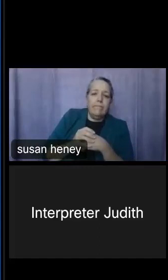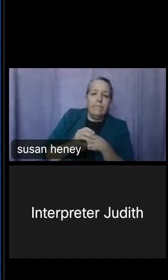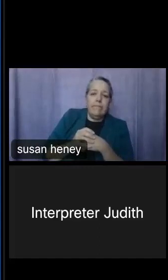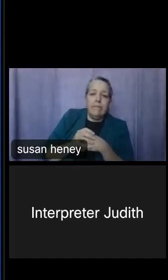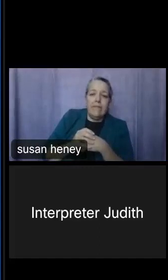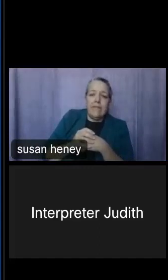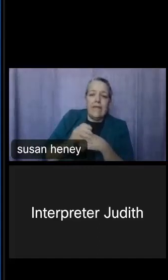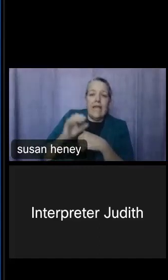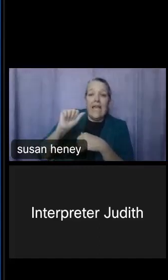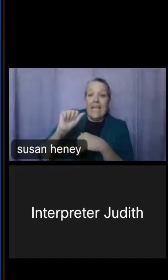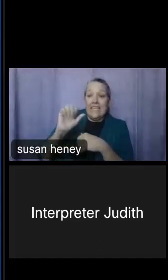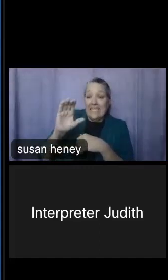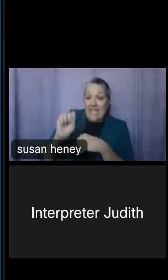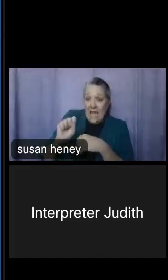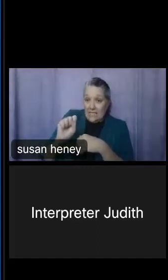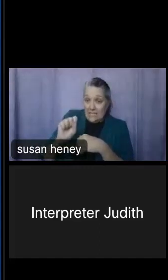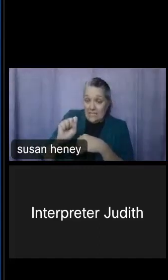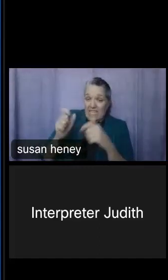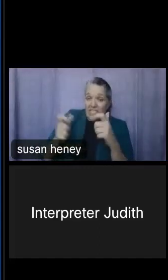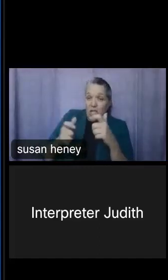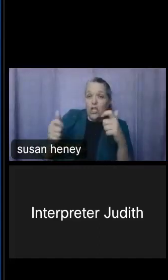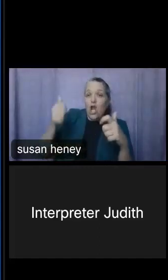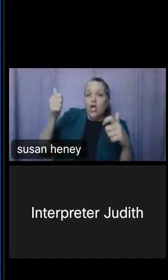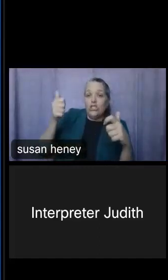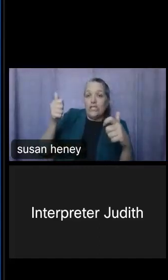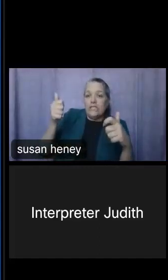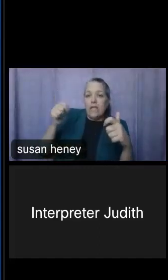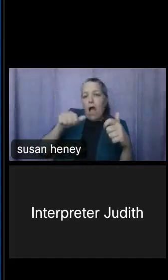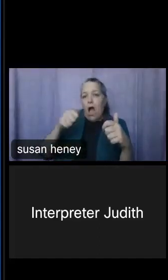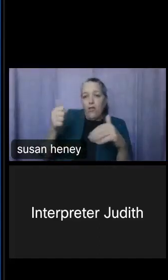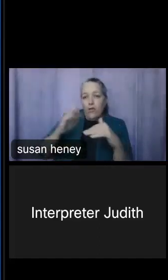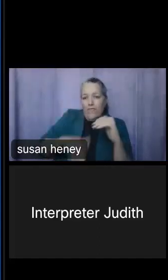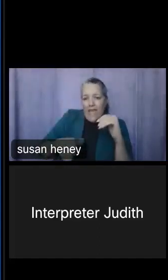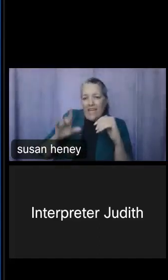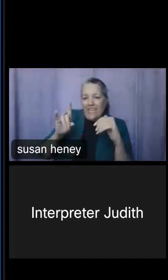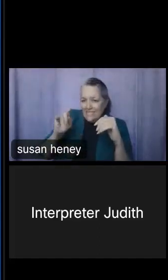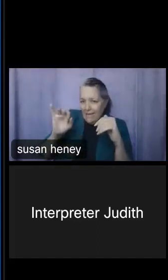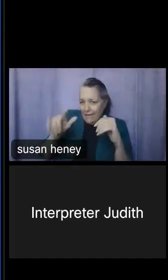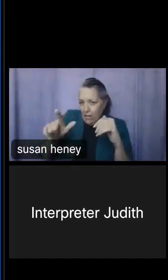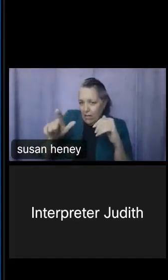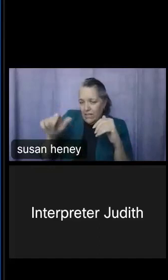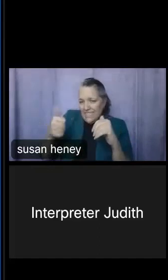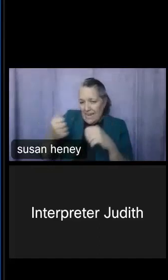is our largest survey that is non-decennial, and it surveys 3.5 million addresses every